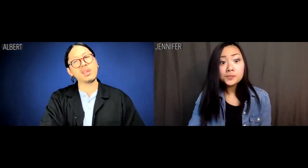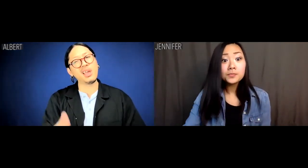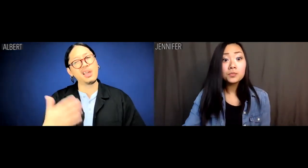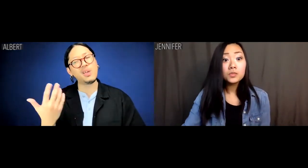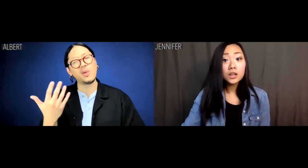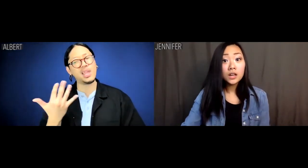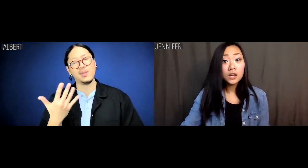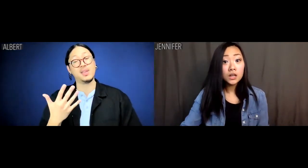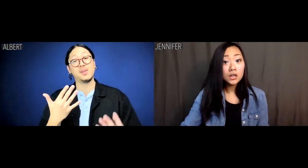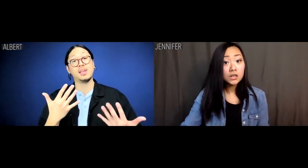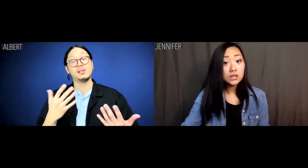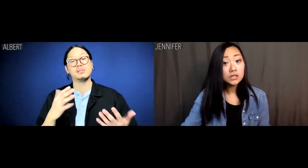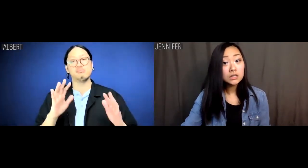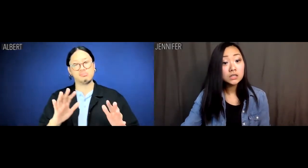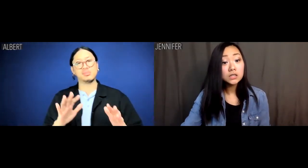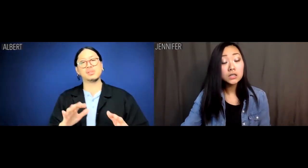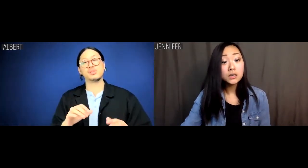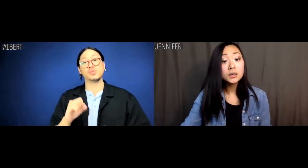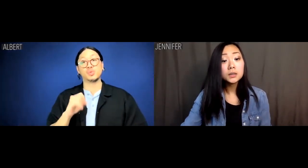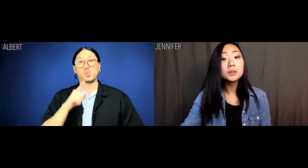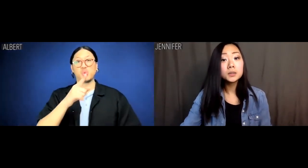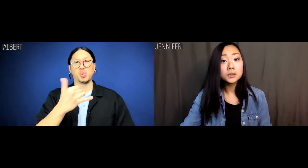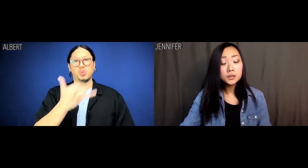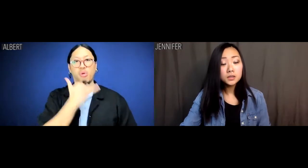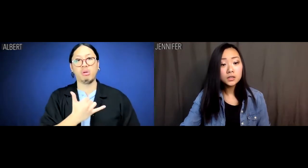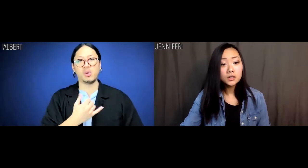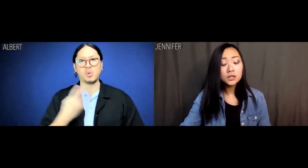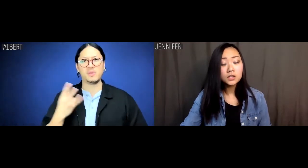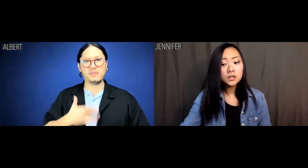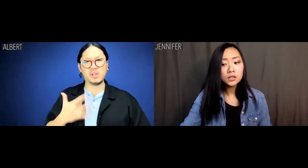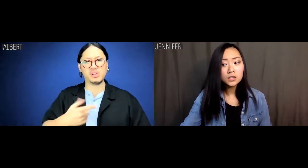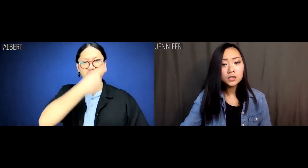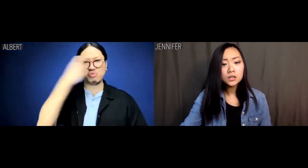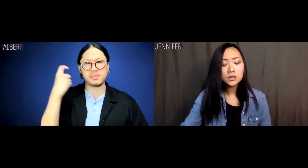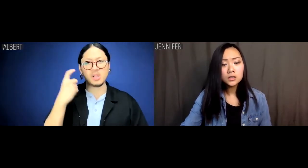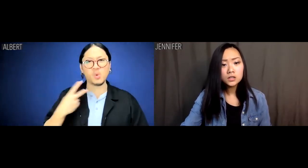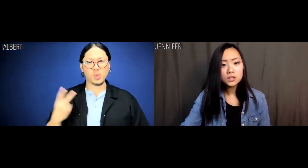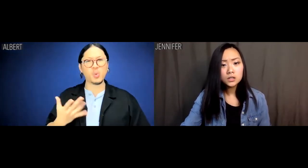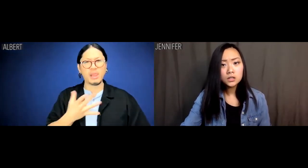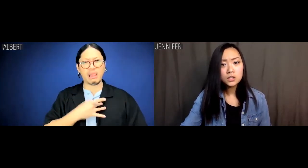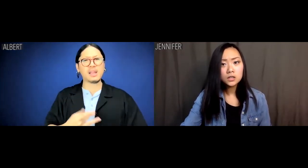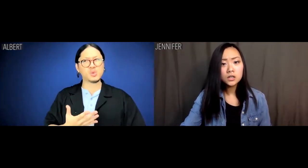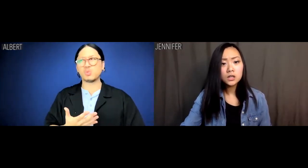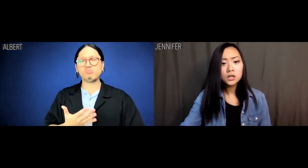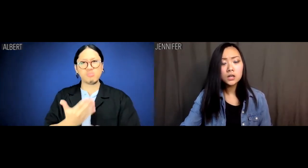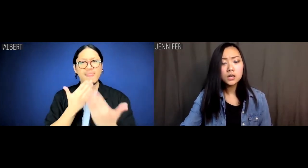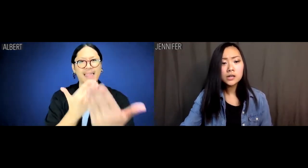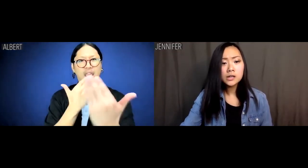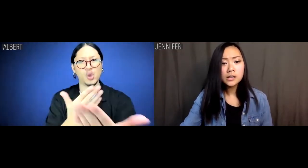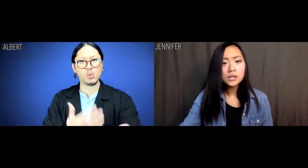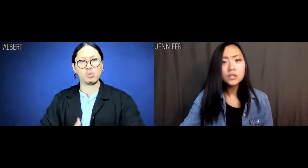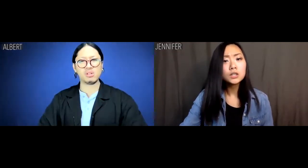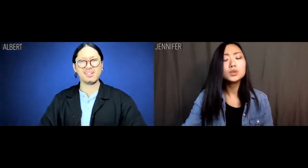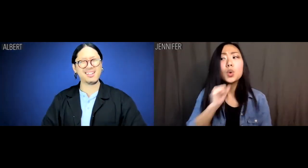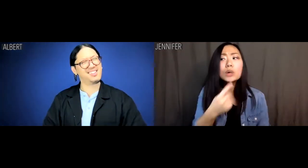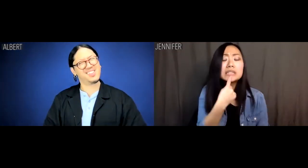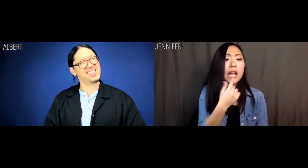Albert: Wait, so you're wrong, we feel traumatized, and we'd like to thank you?